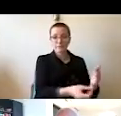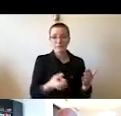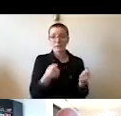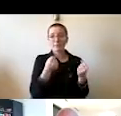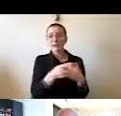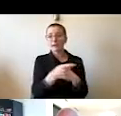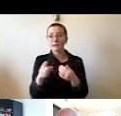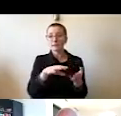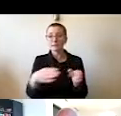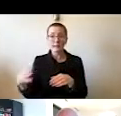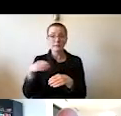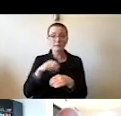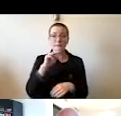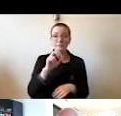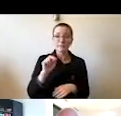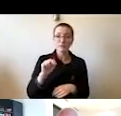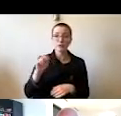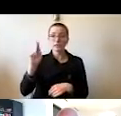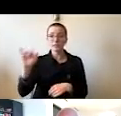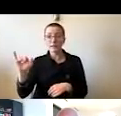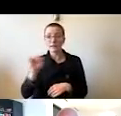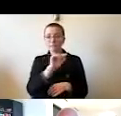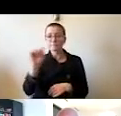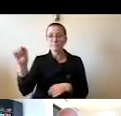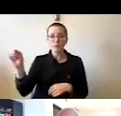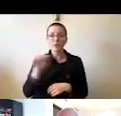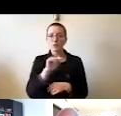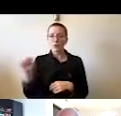Kentucky, and elsewhere seems to grow each day.